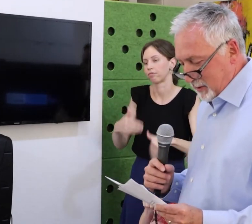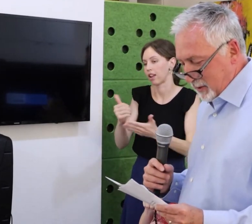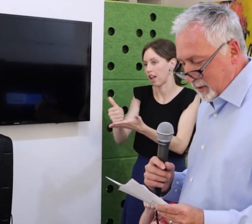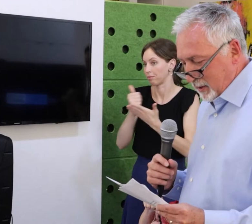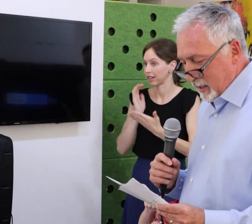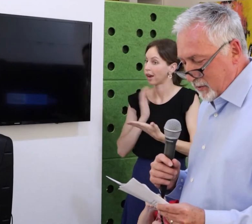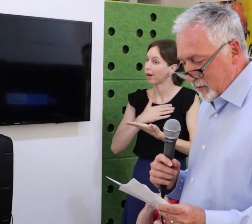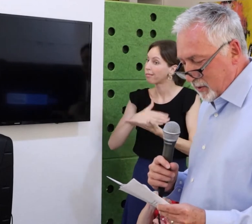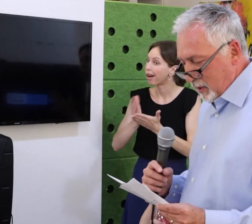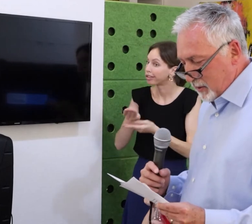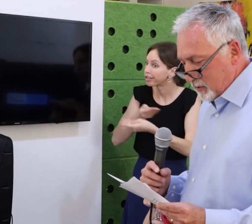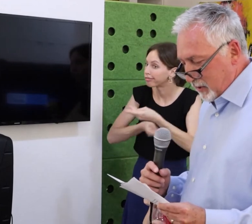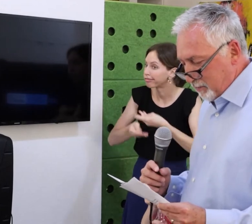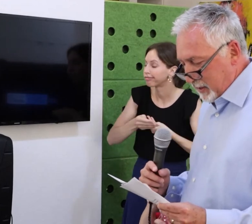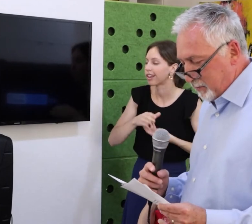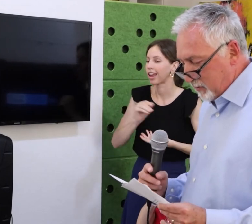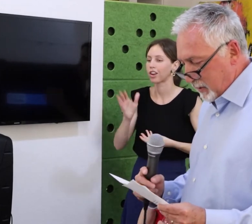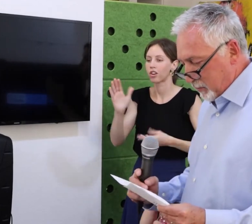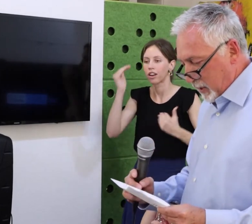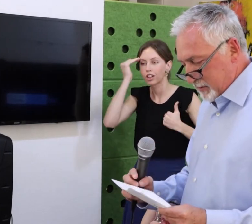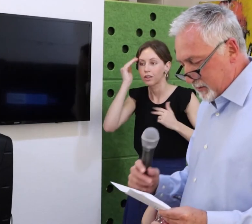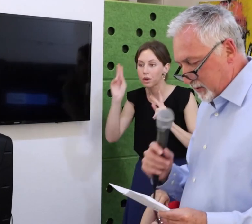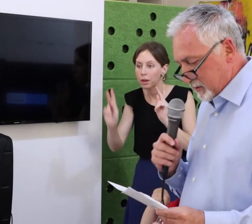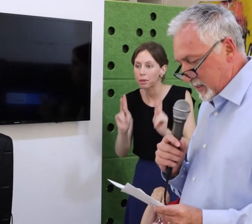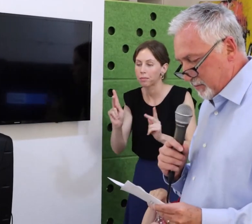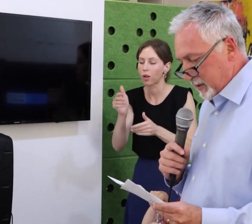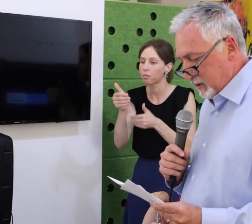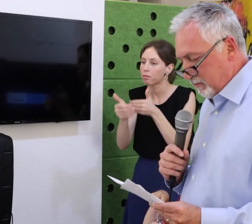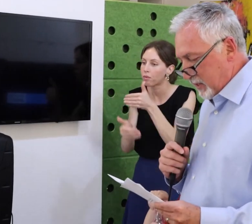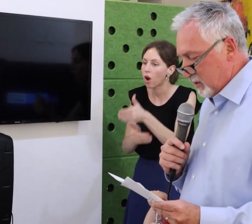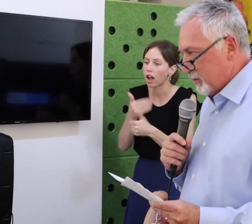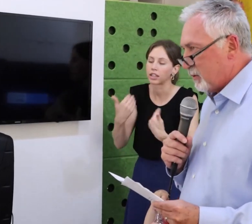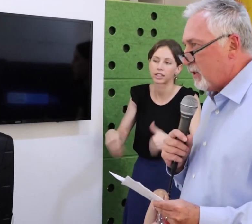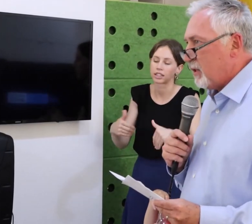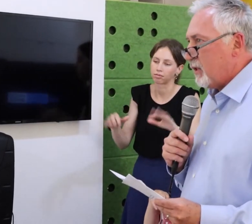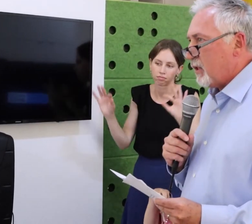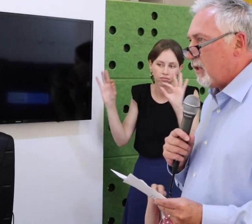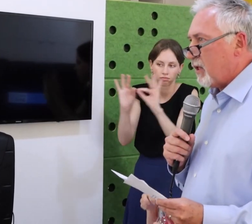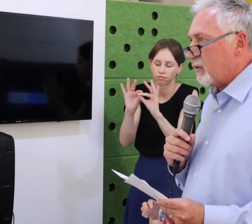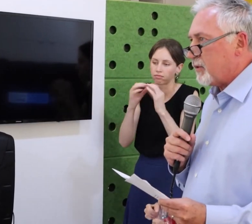She has dedicated many, many hours as a volunteer lobbyist over the years.